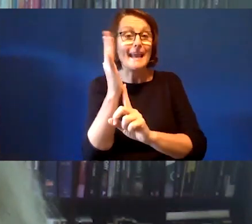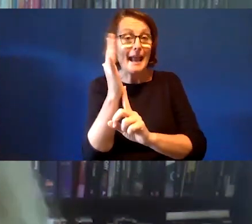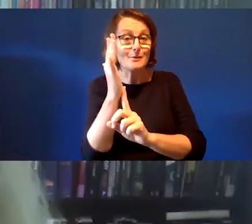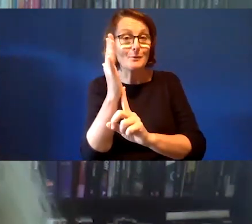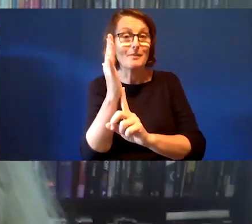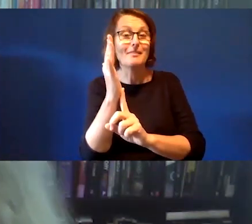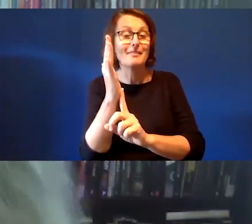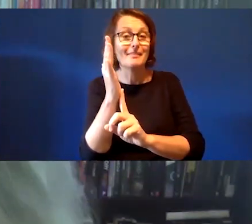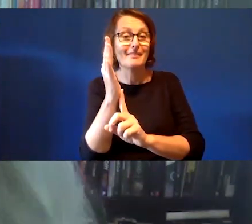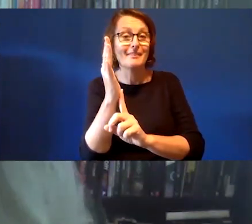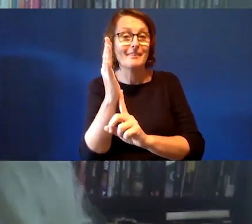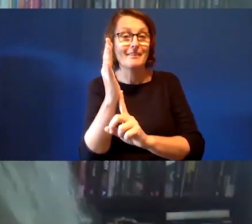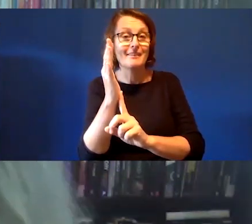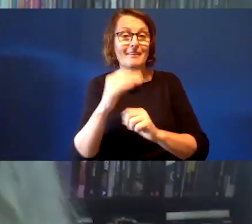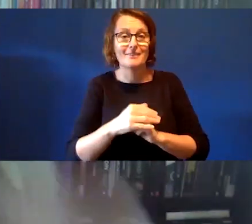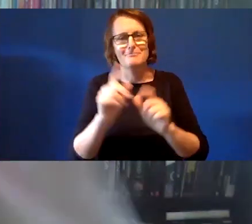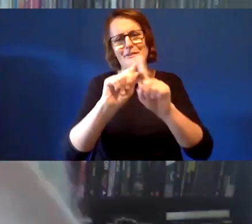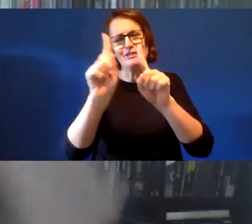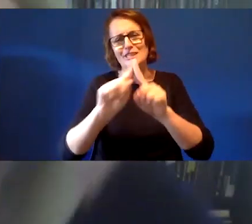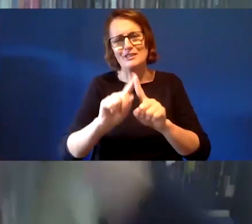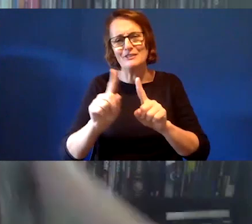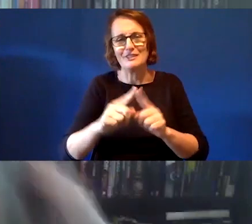So many wonderful things!